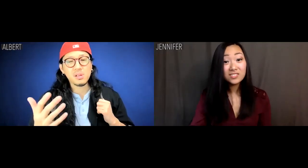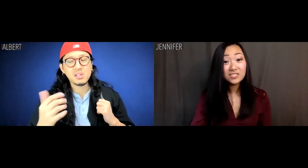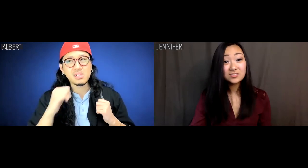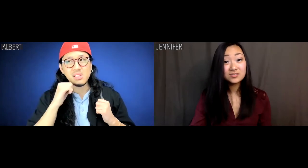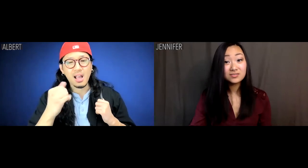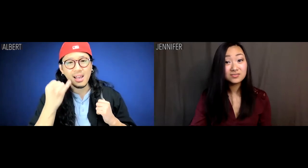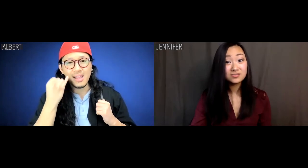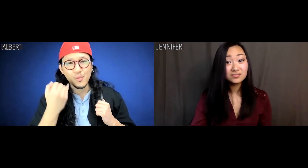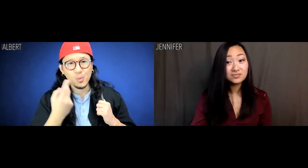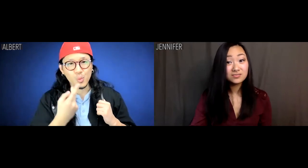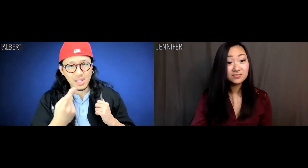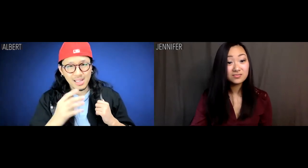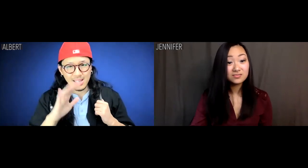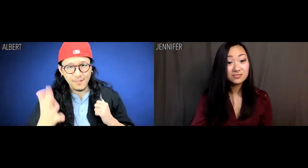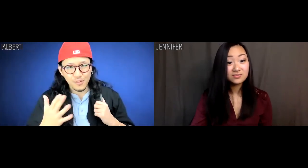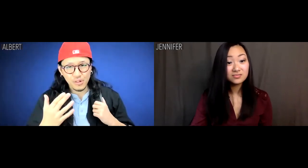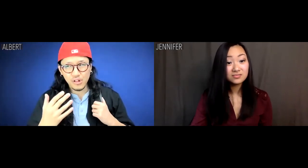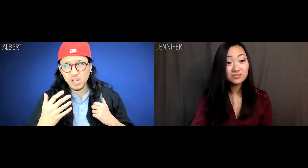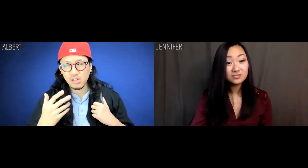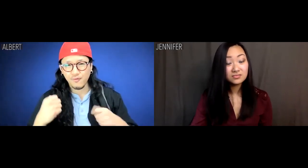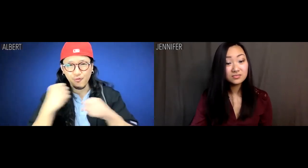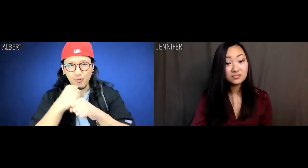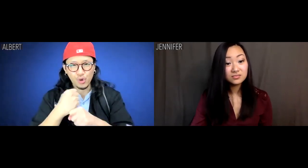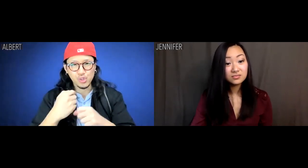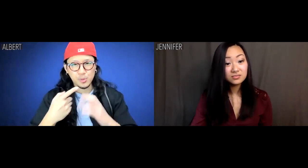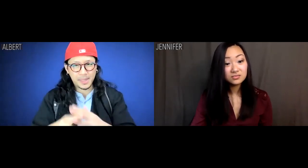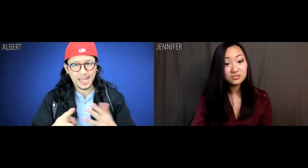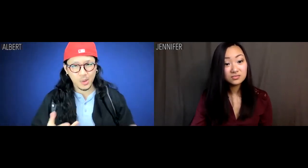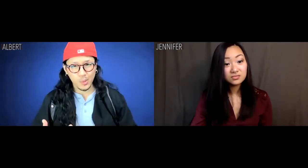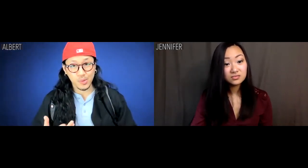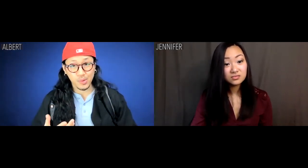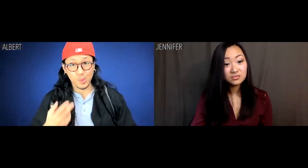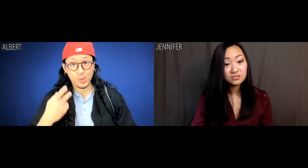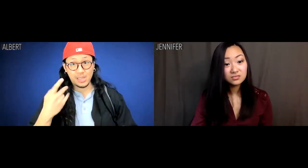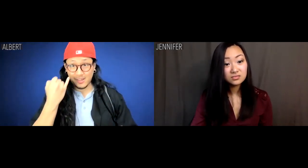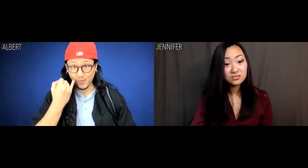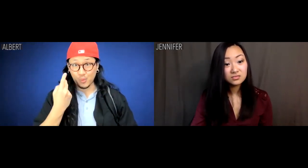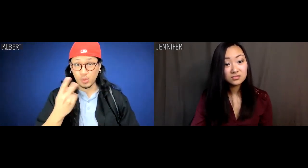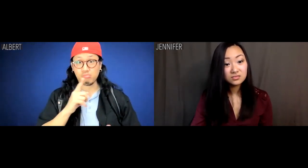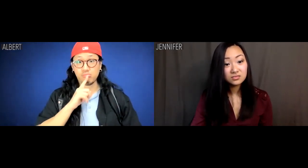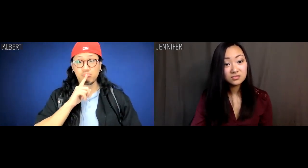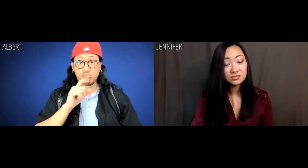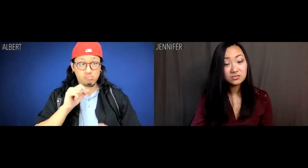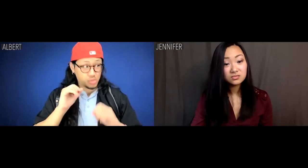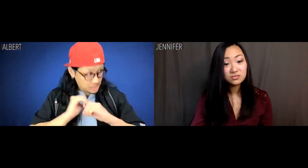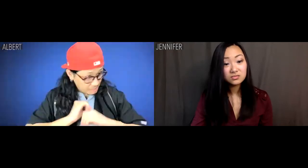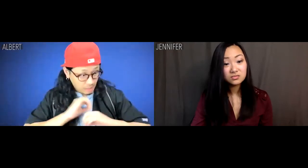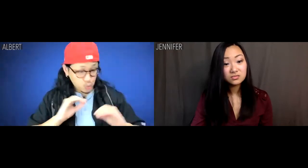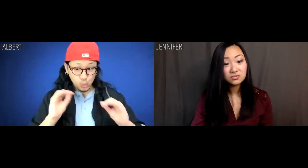Albert: Not if we never fought to begin with. If we do nothing to challenge his preconceptions,